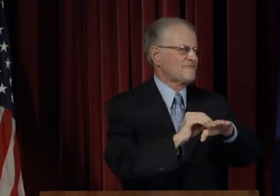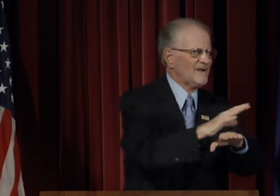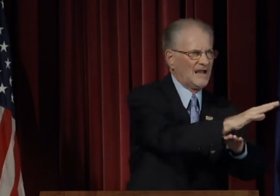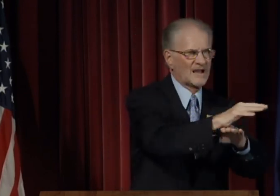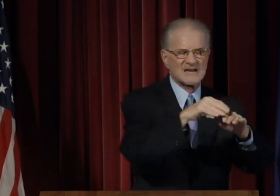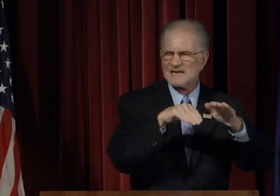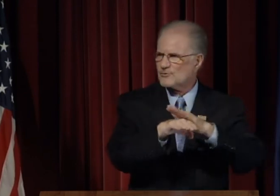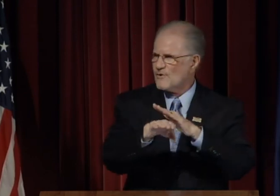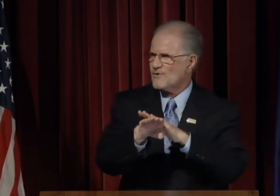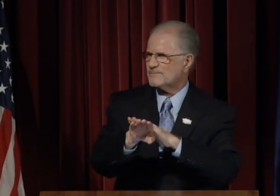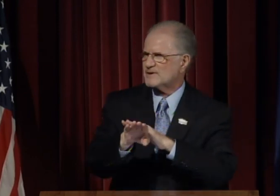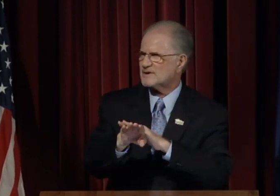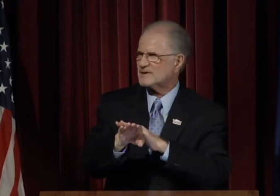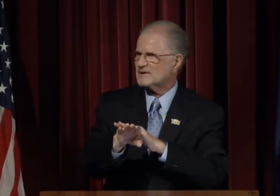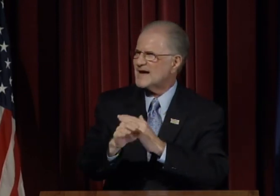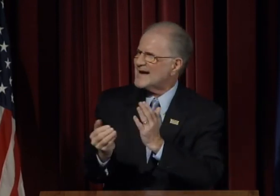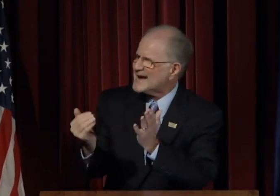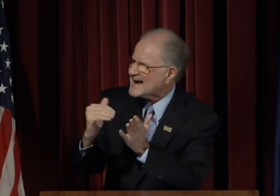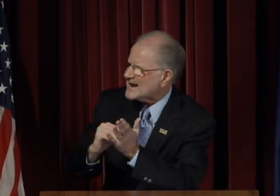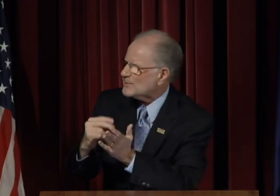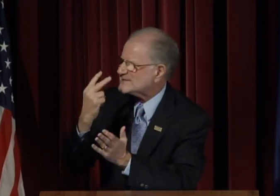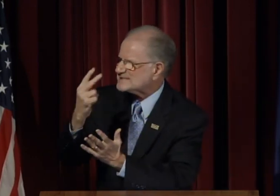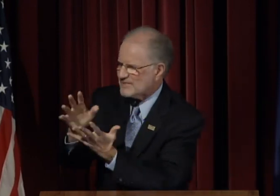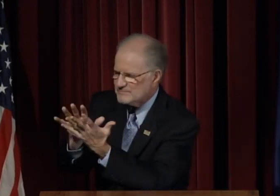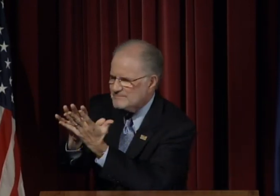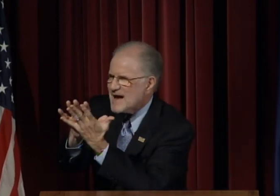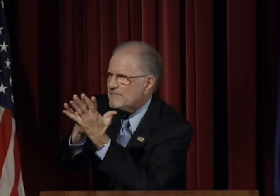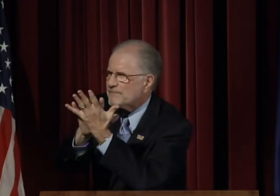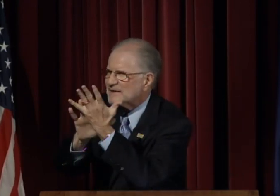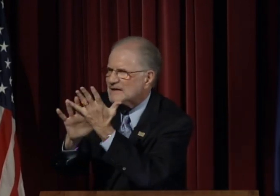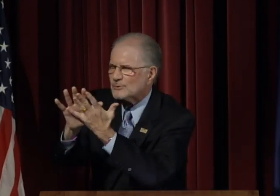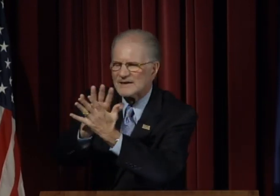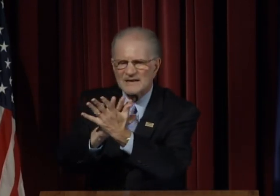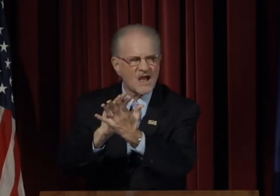There is not one thing that we can ask you to do to affect enrollment.